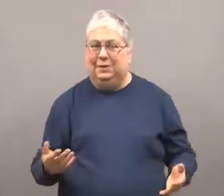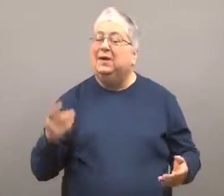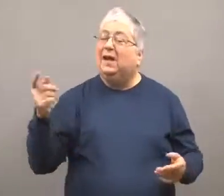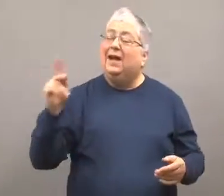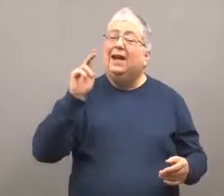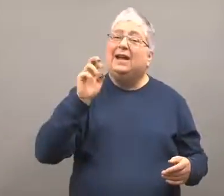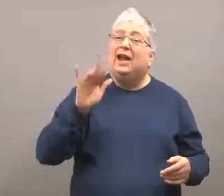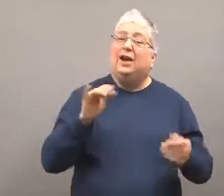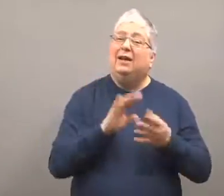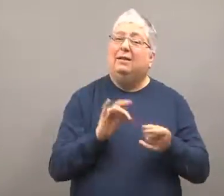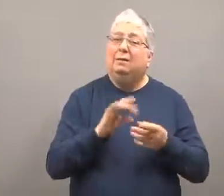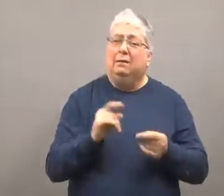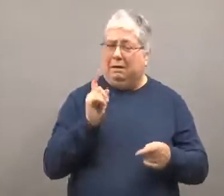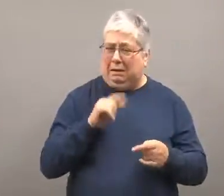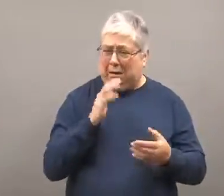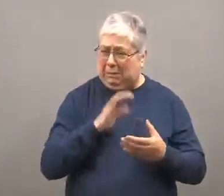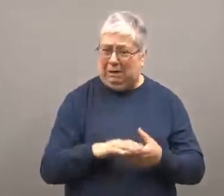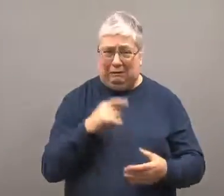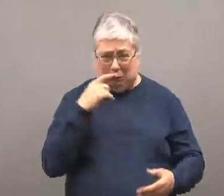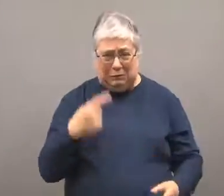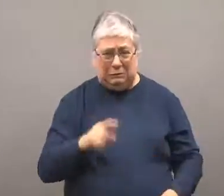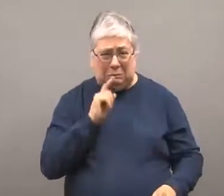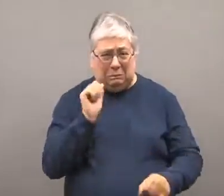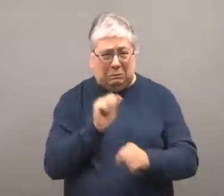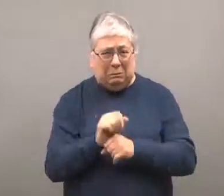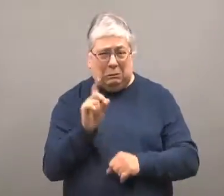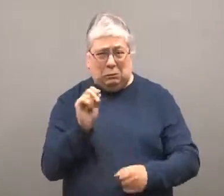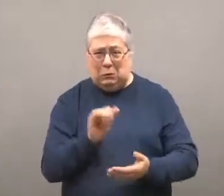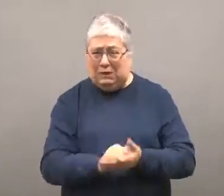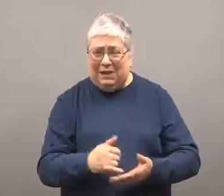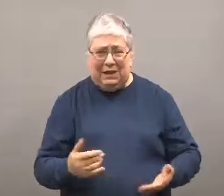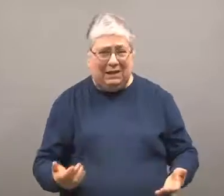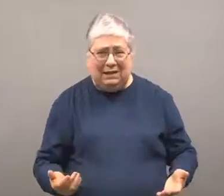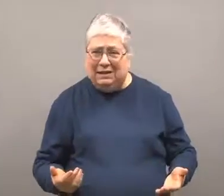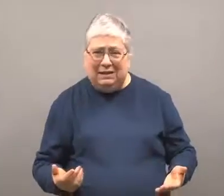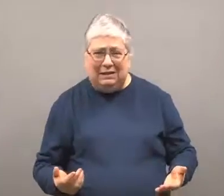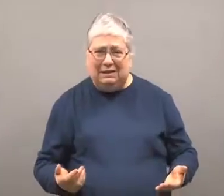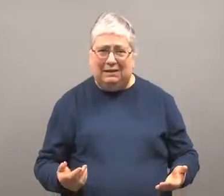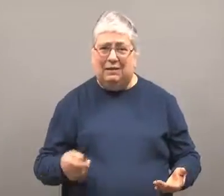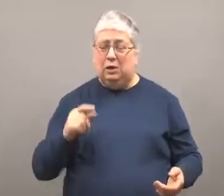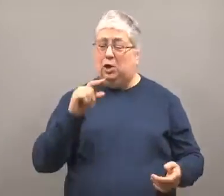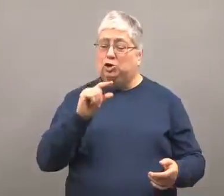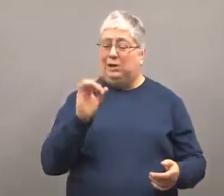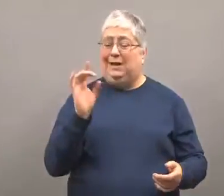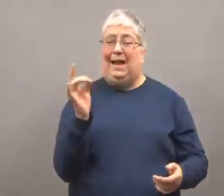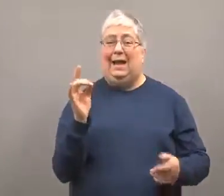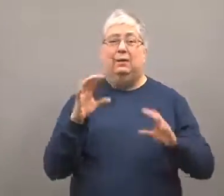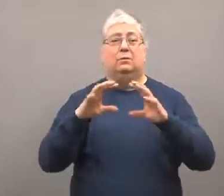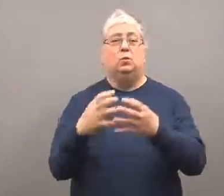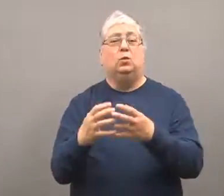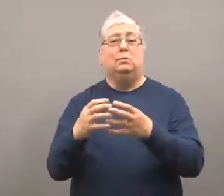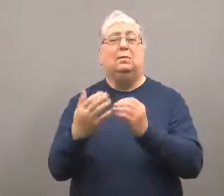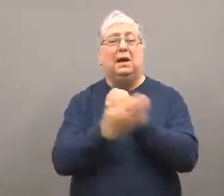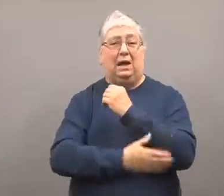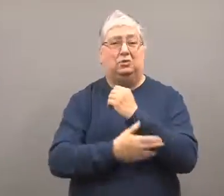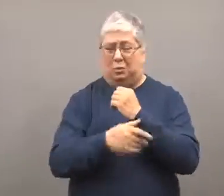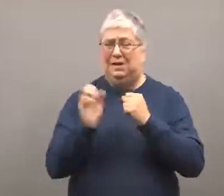Kerry said Russia's actions were unbelievable.